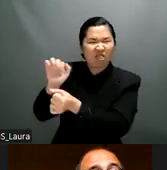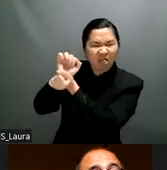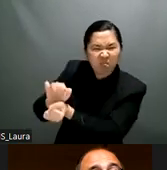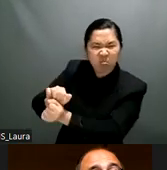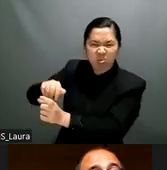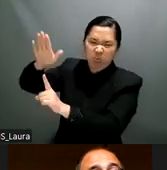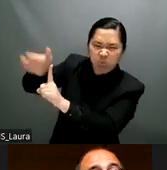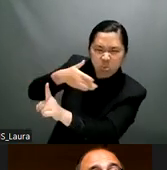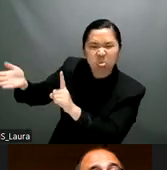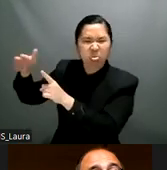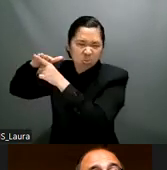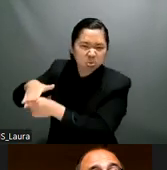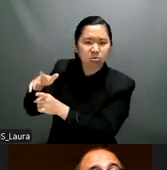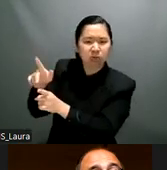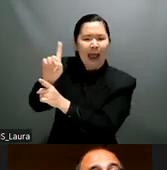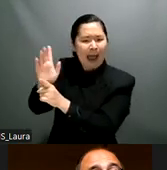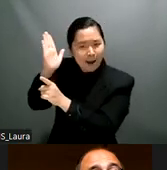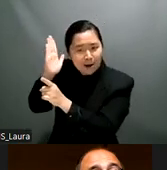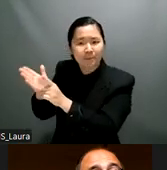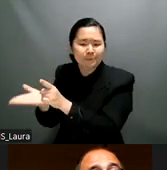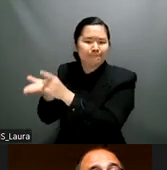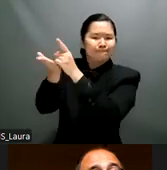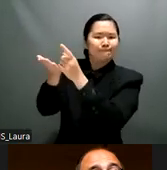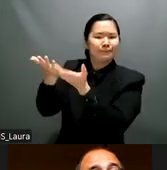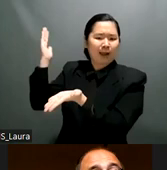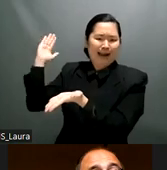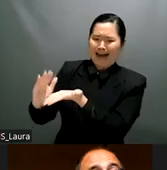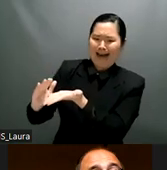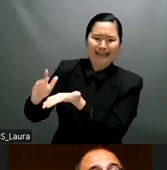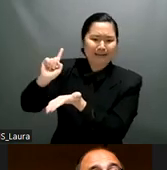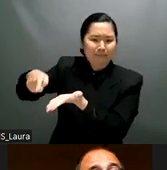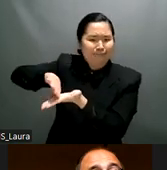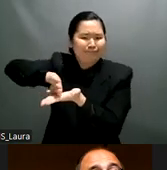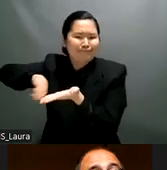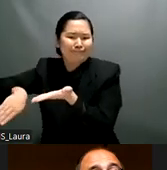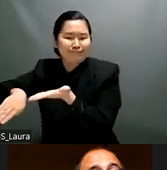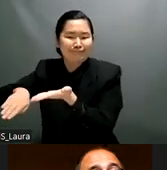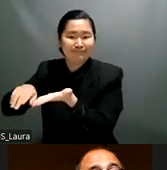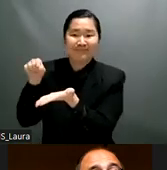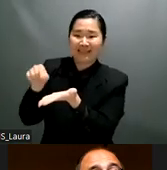the the mental institution as a major problem of violation of human rights of a person with